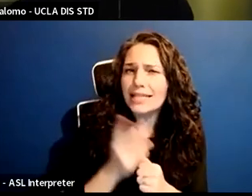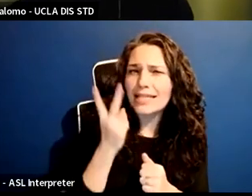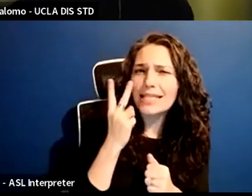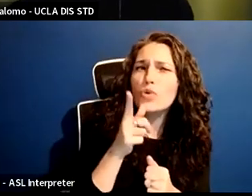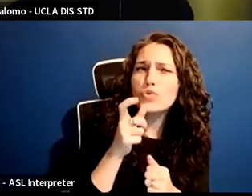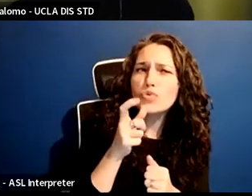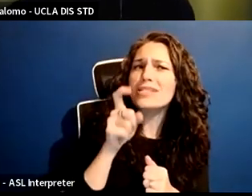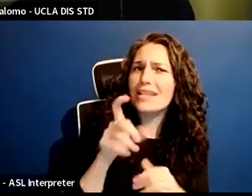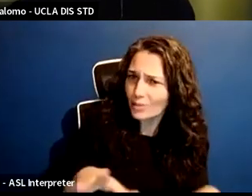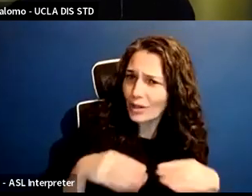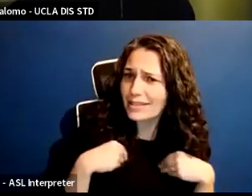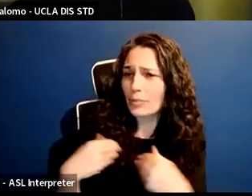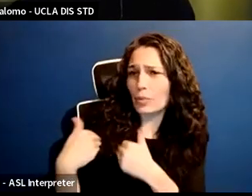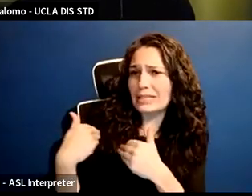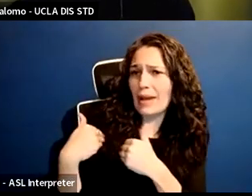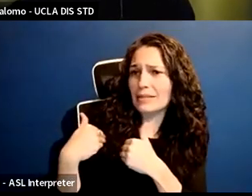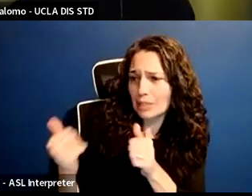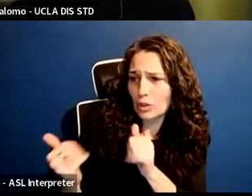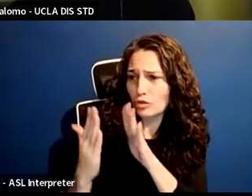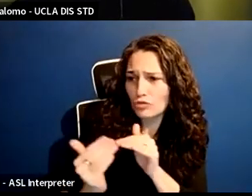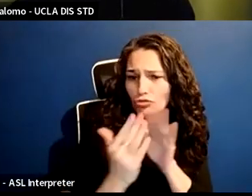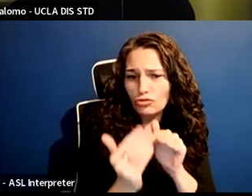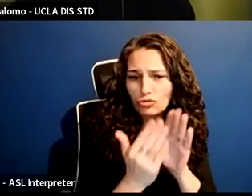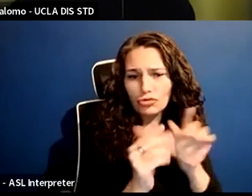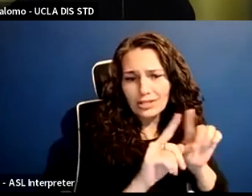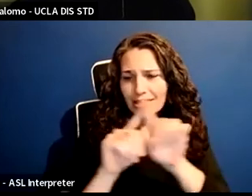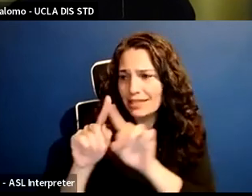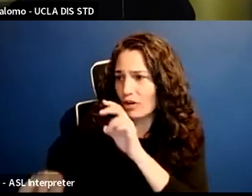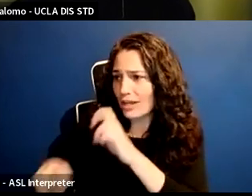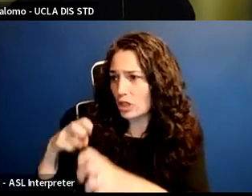I also think that there have not been very many complaints